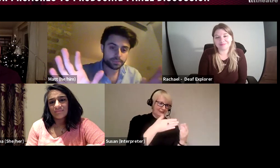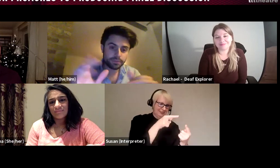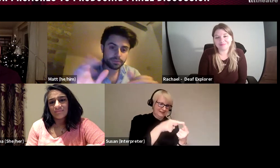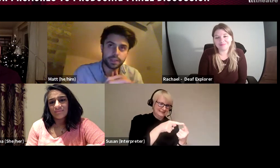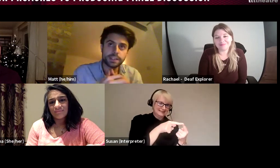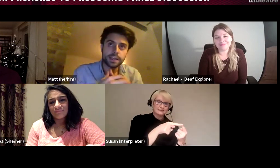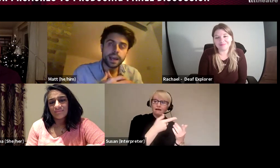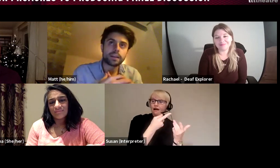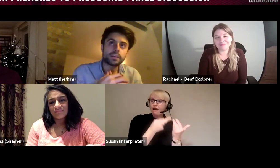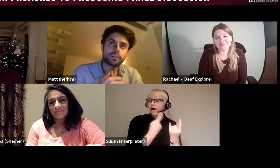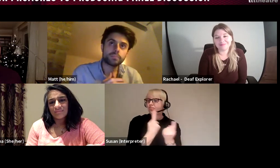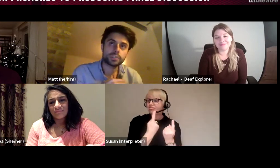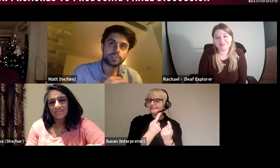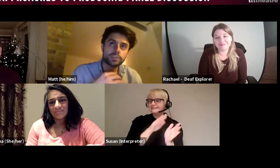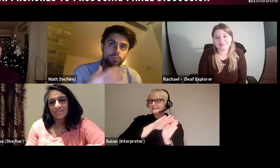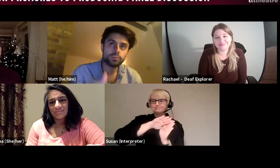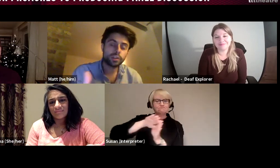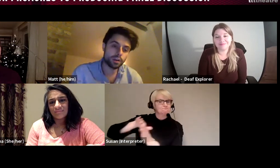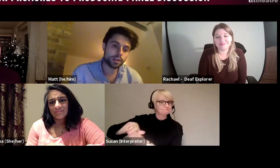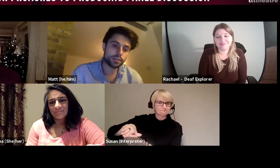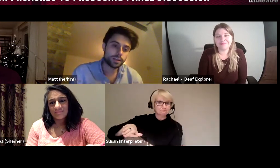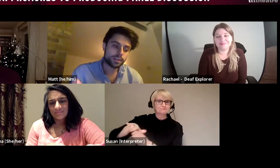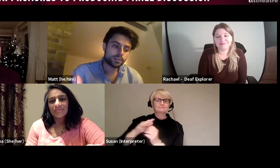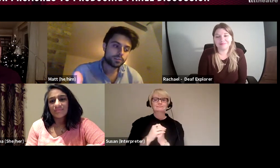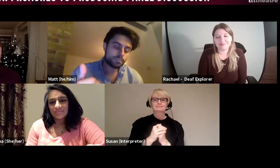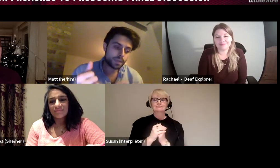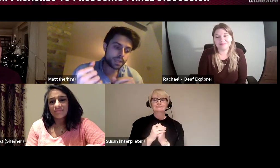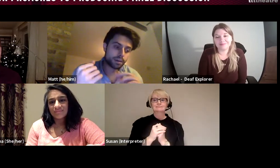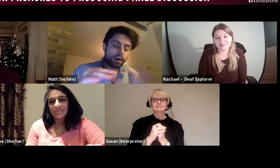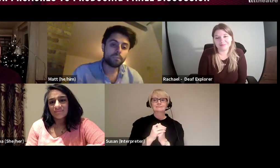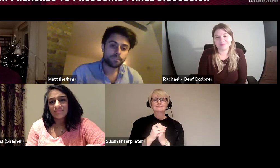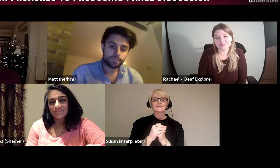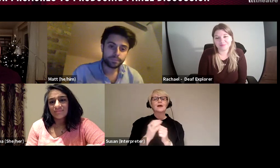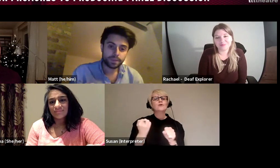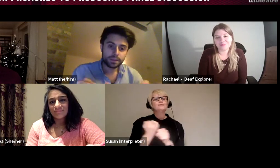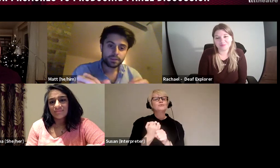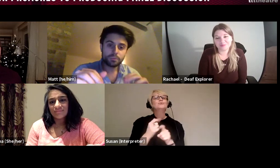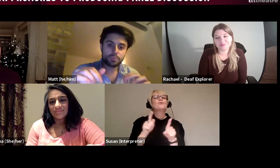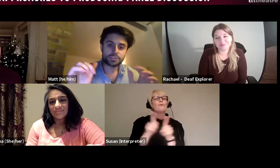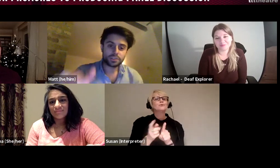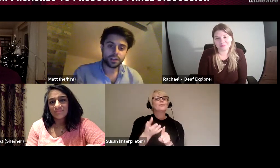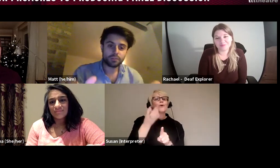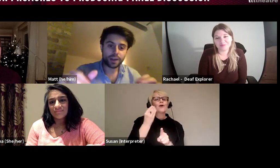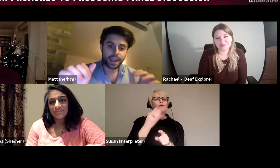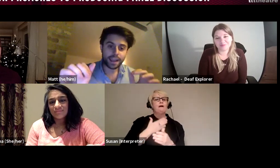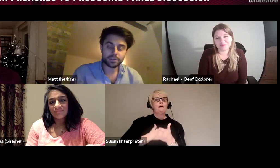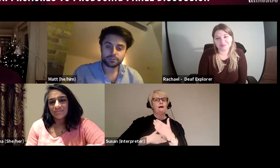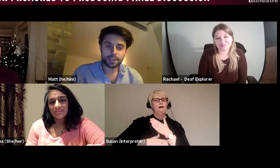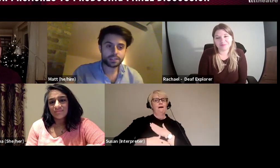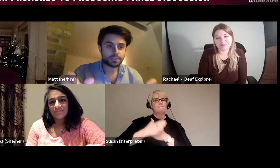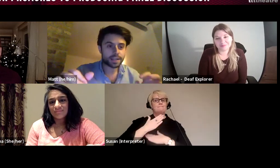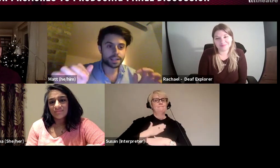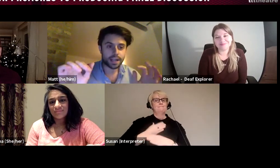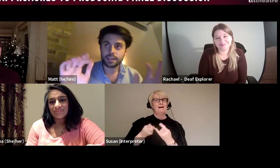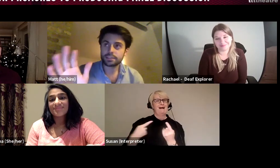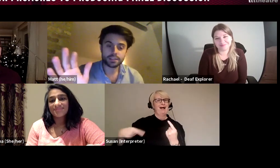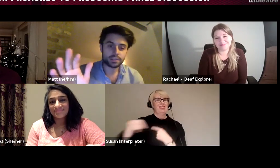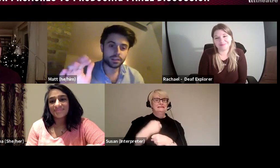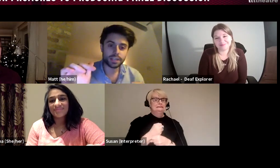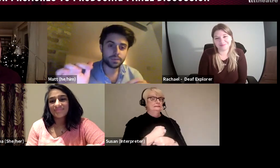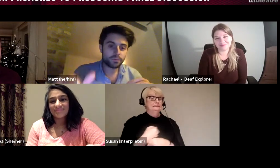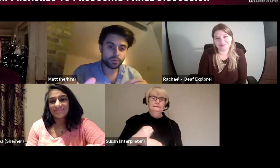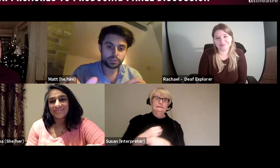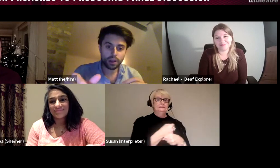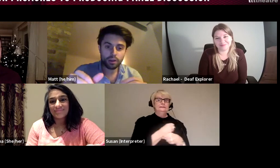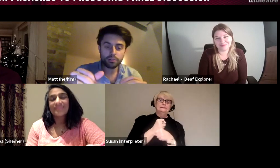fine. And I think good producers also learn when everyone is stressed and the day before the show,